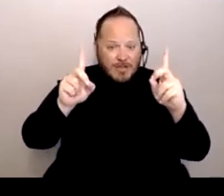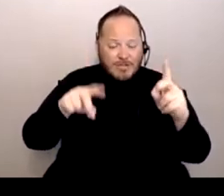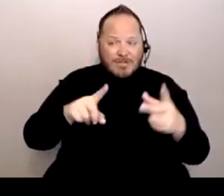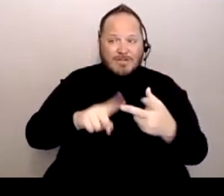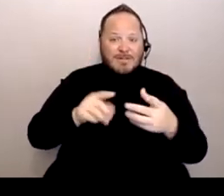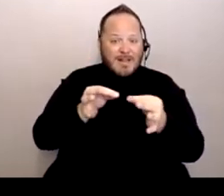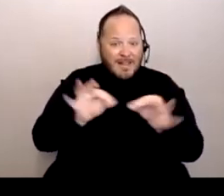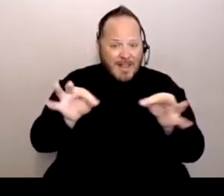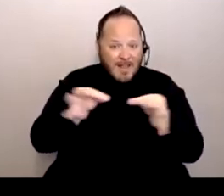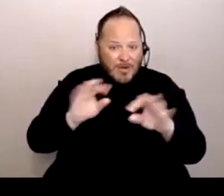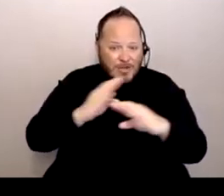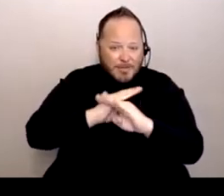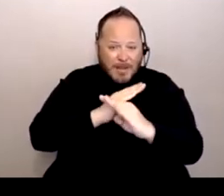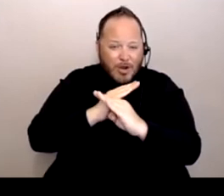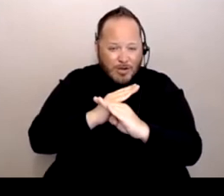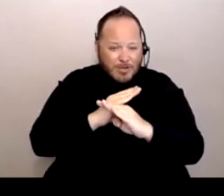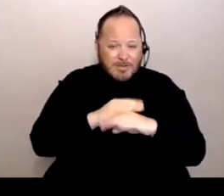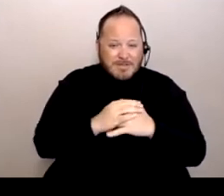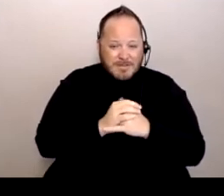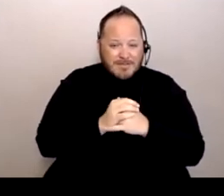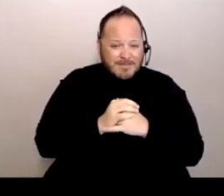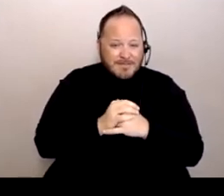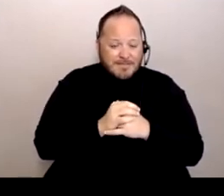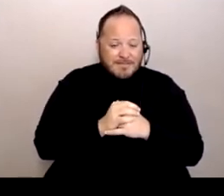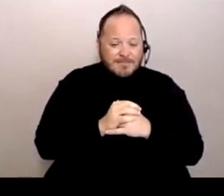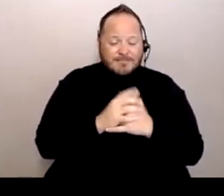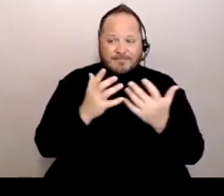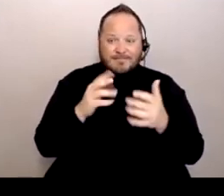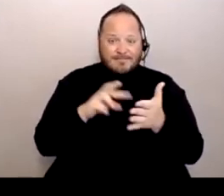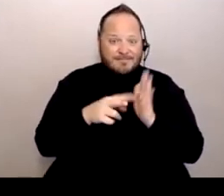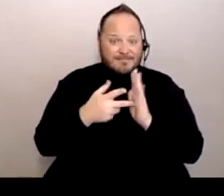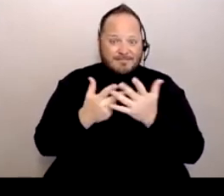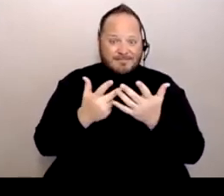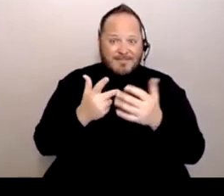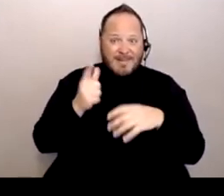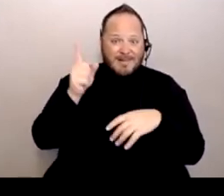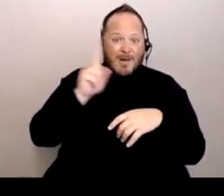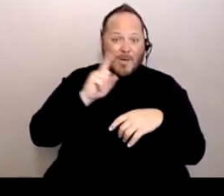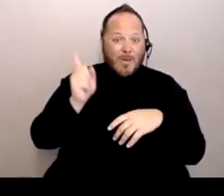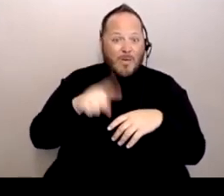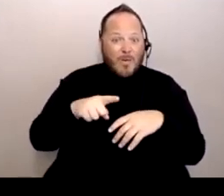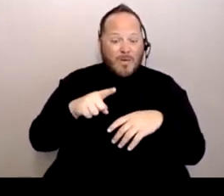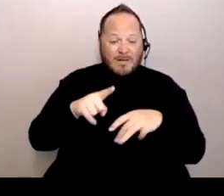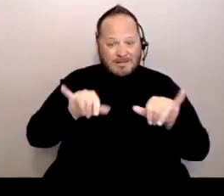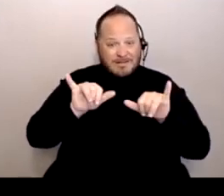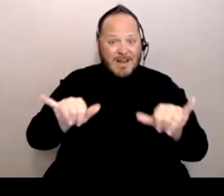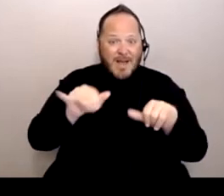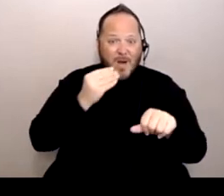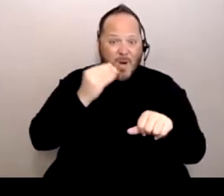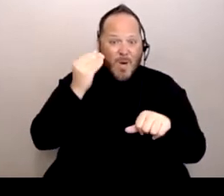So going into isolation, those are some of the effects. And isolation for very many different reasons